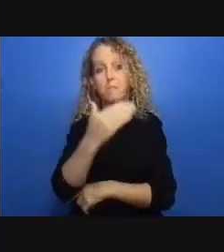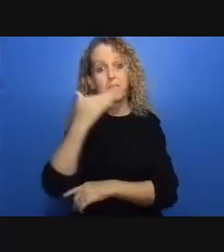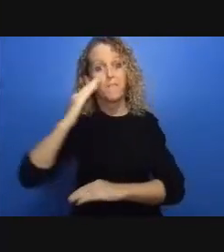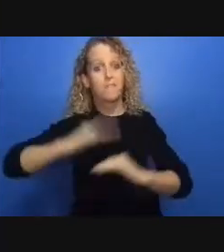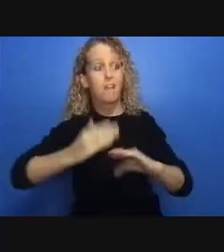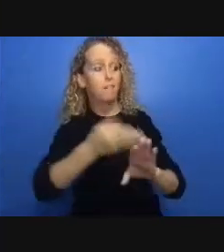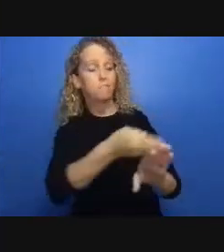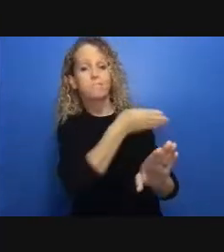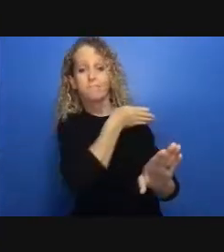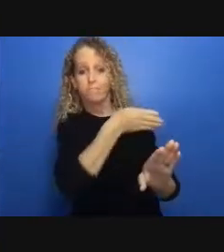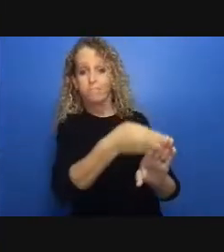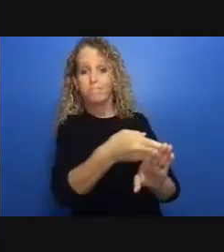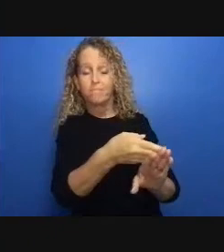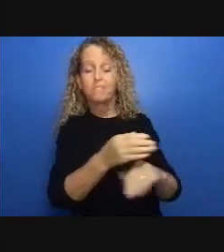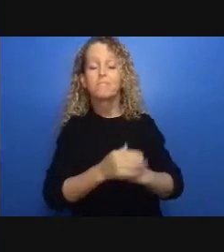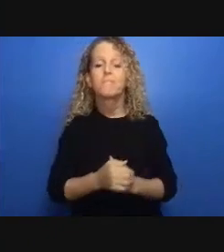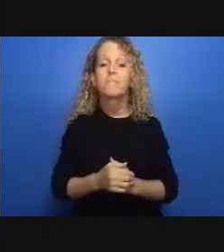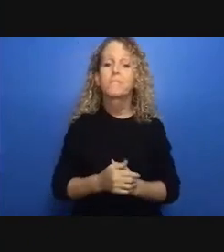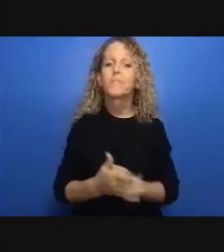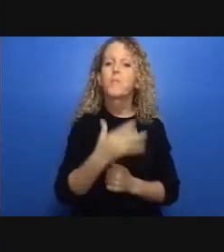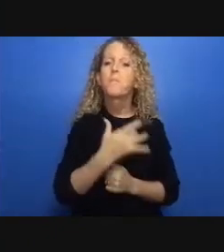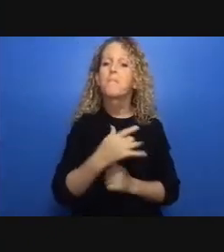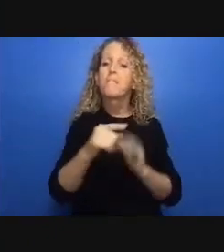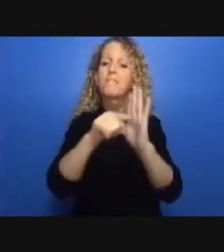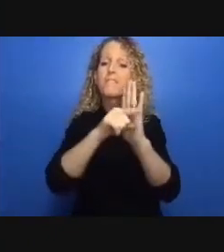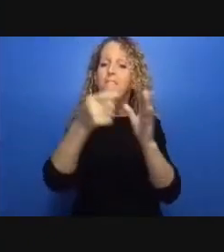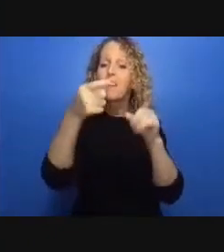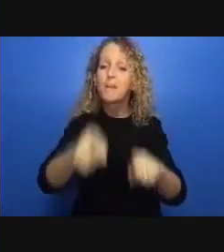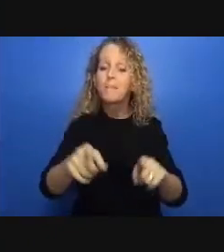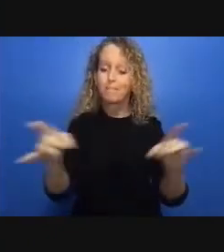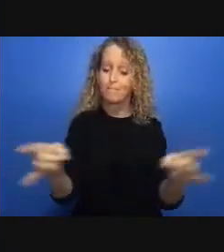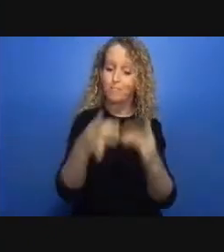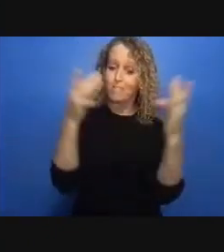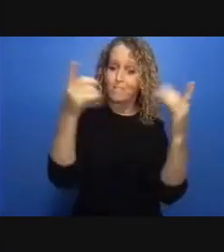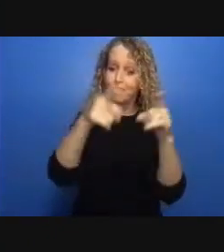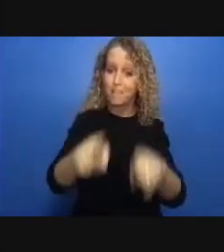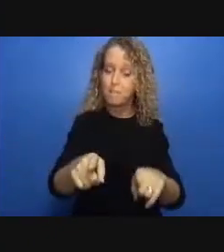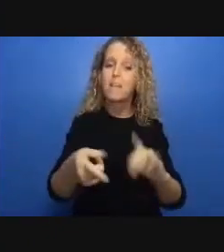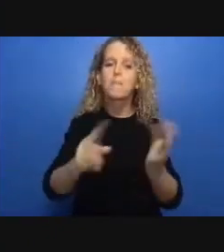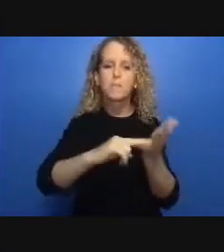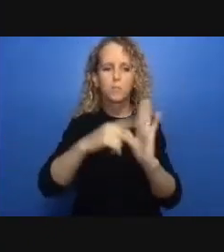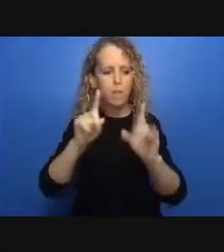problems people who are elderly people who are incarcerated or recently released people